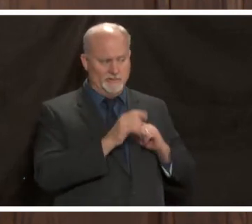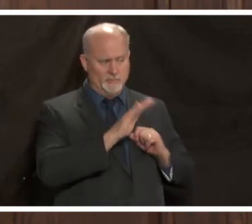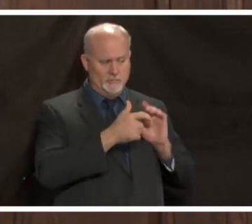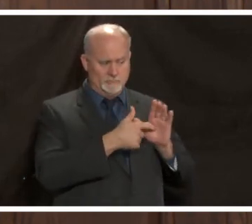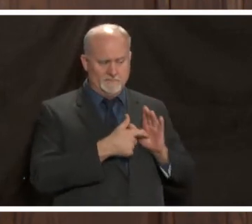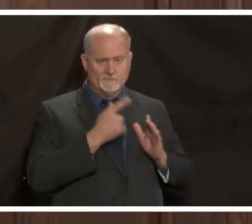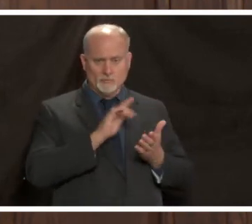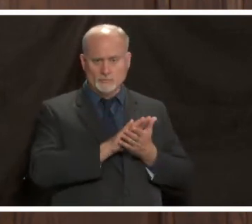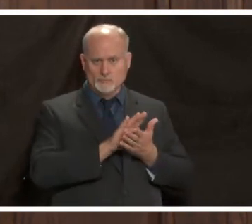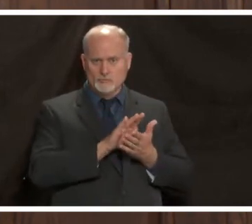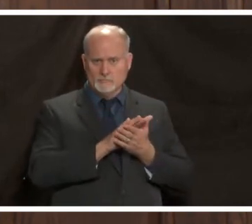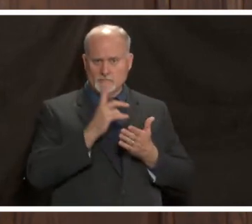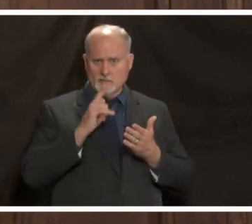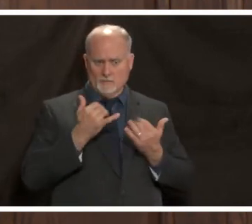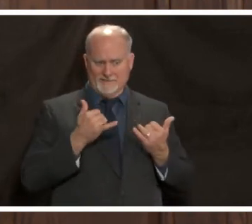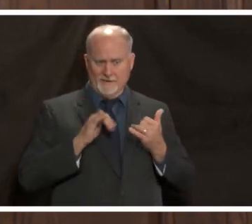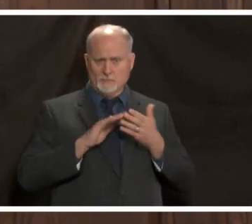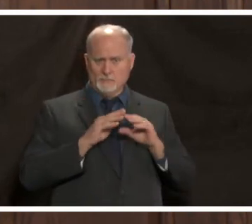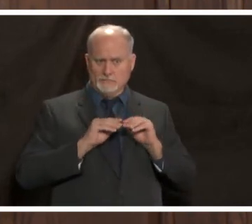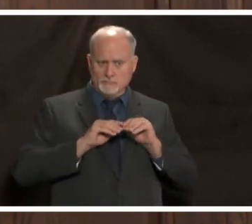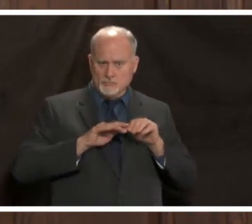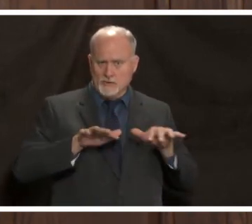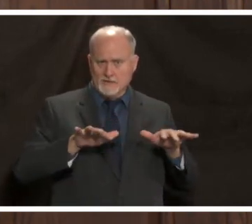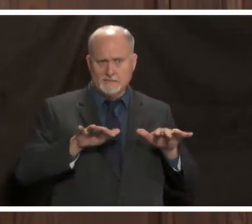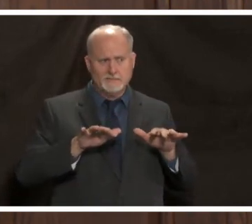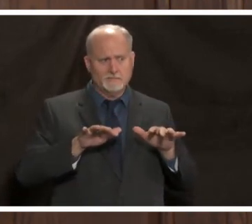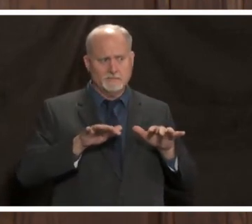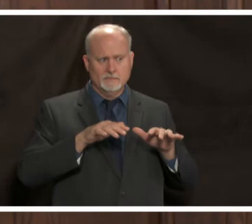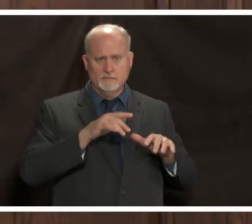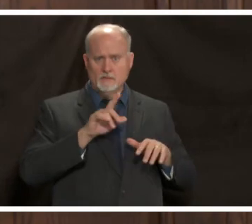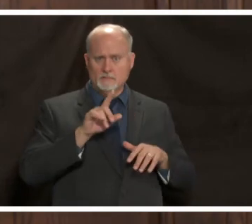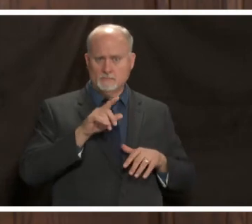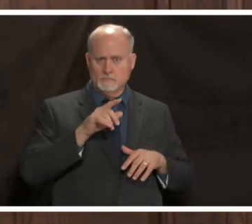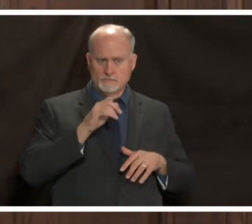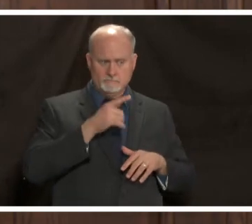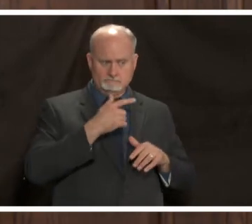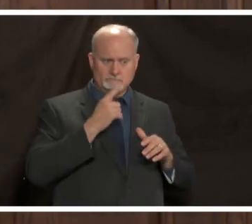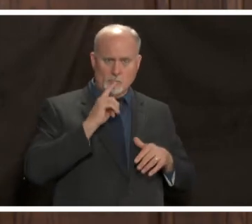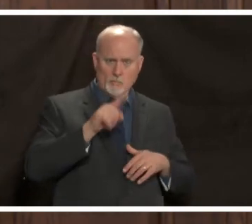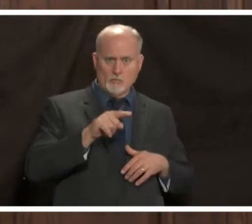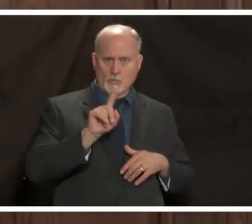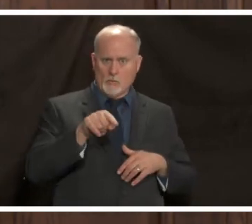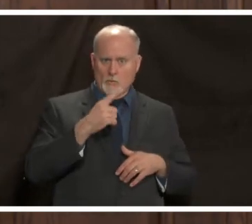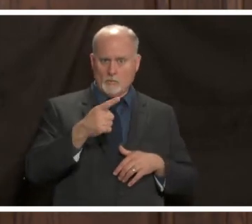considering community spread and recommend virtual only learning and we're also going into a season